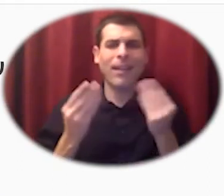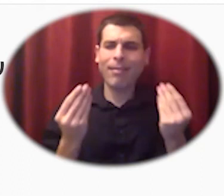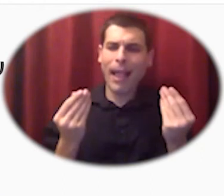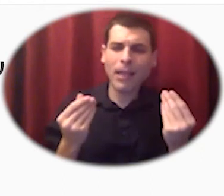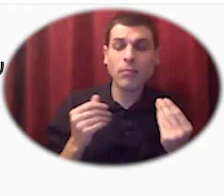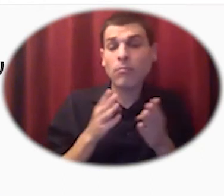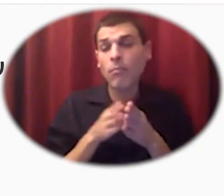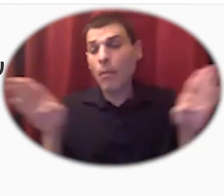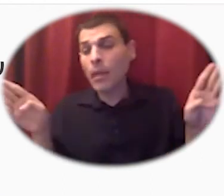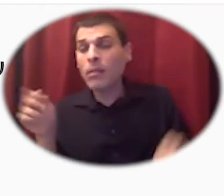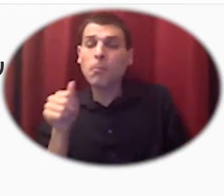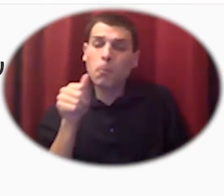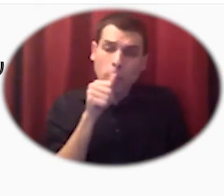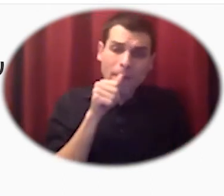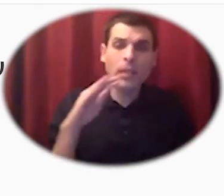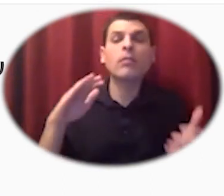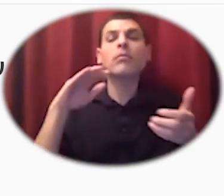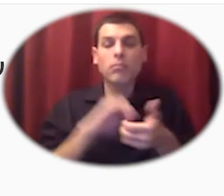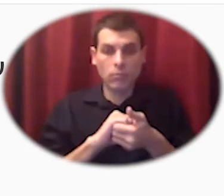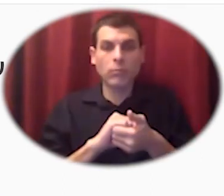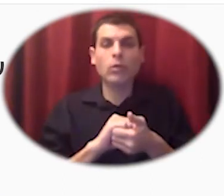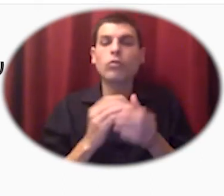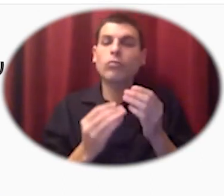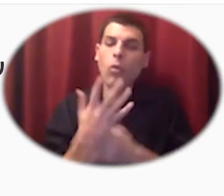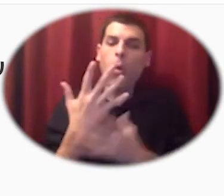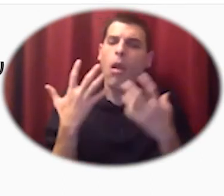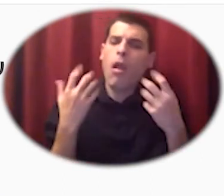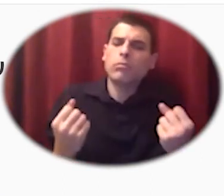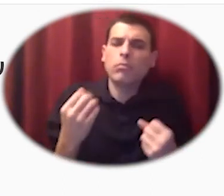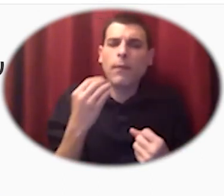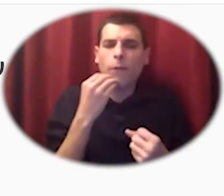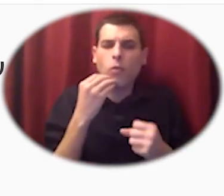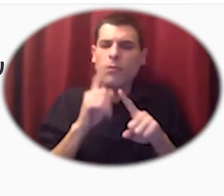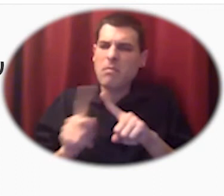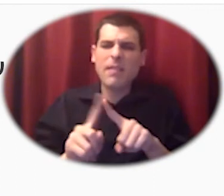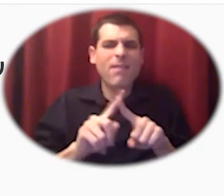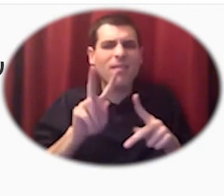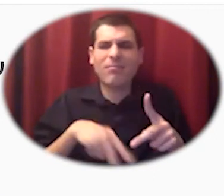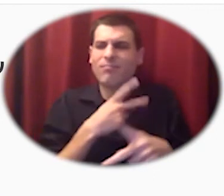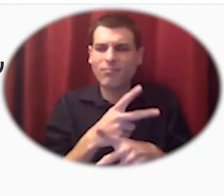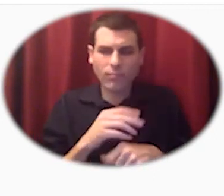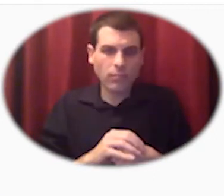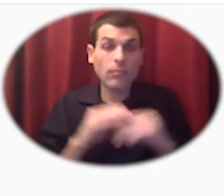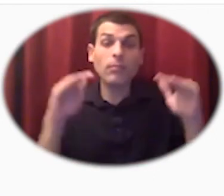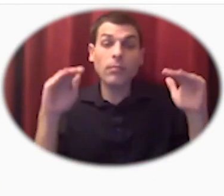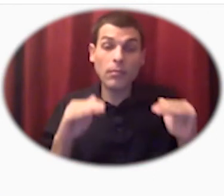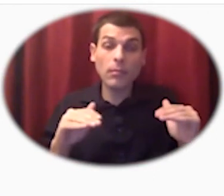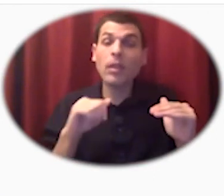wholesome food from healthy ecologies and a vertically integrated employee-owned